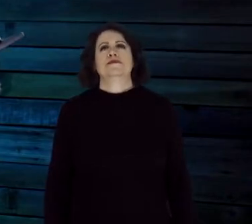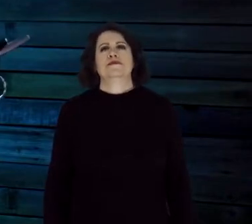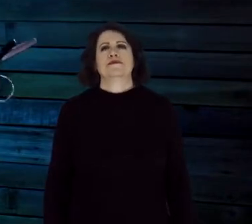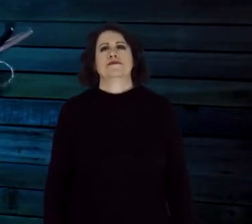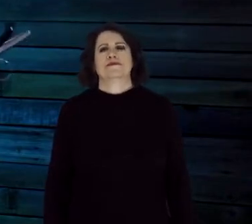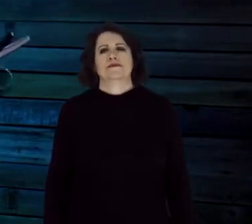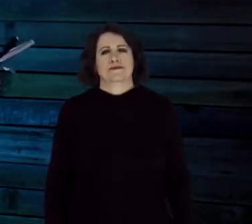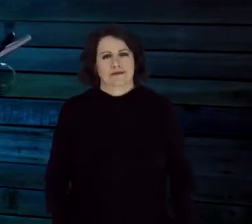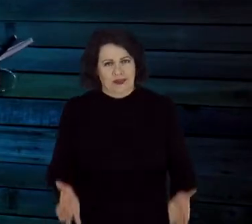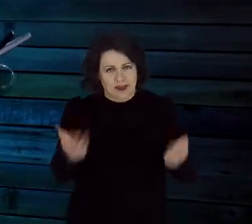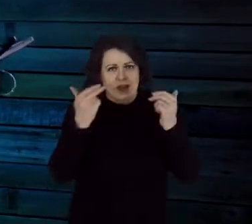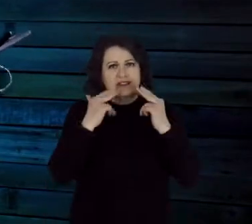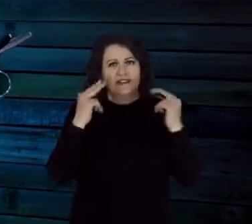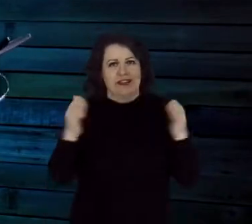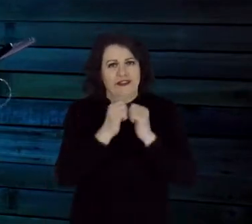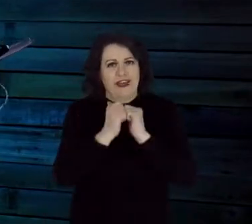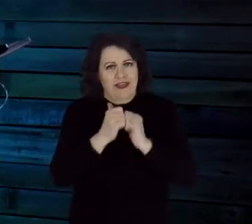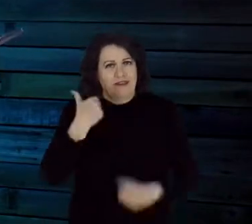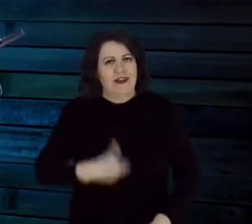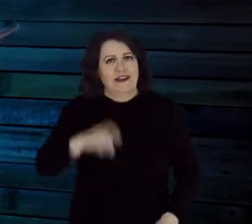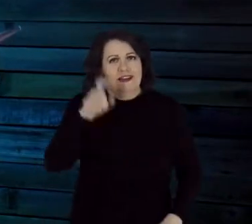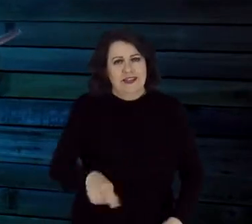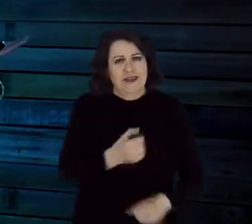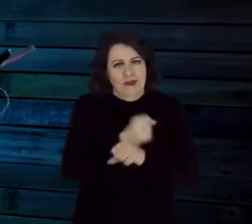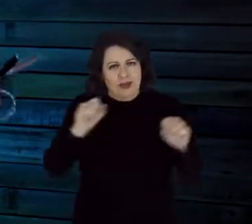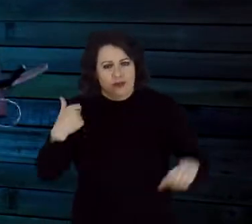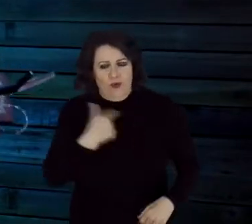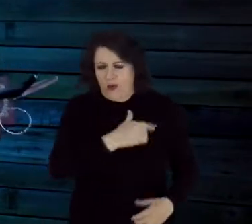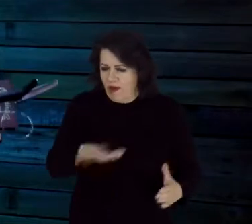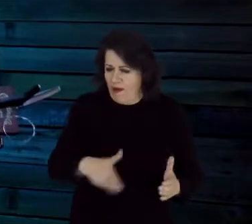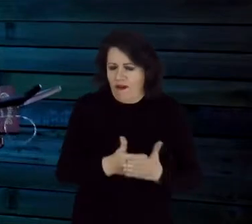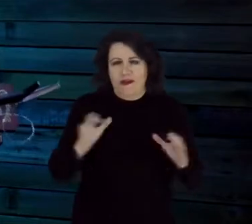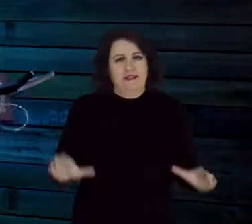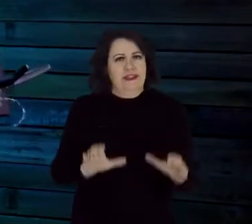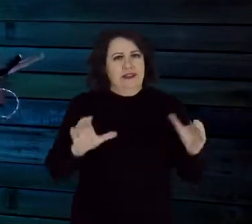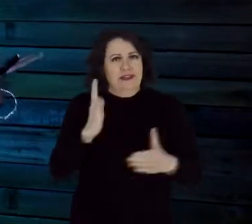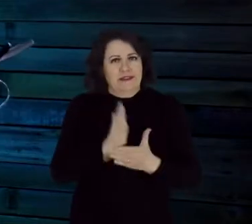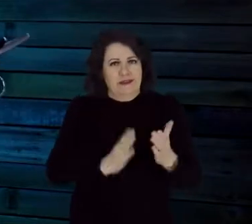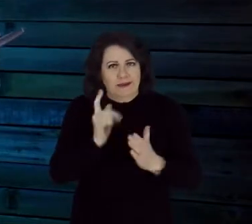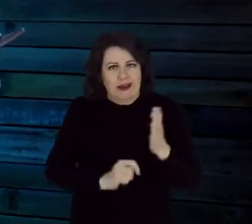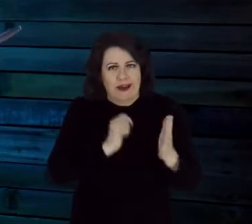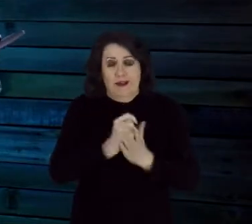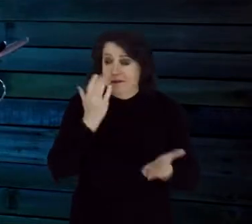Come on let's sing this together, "I needed rescue. We all did at some point–might need it now.